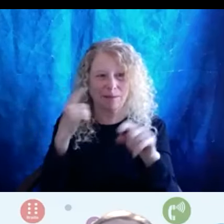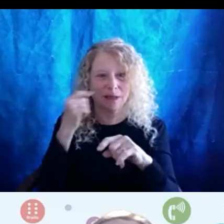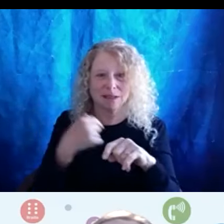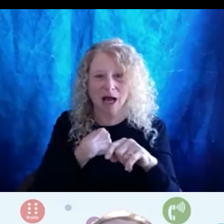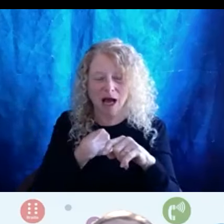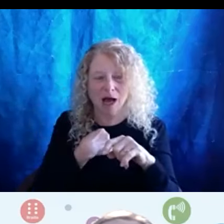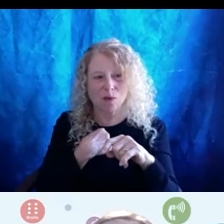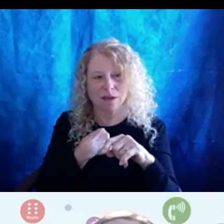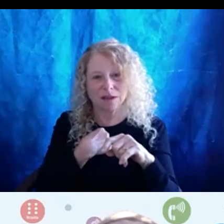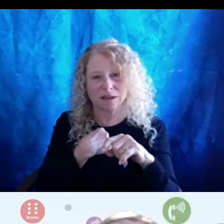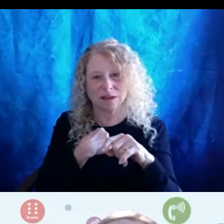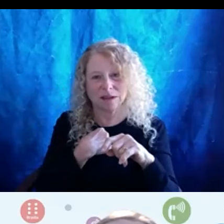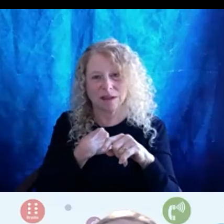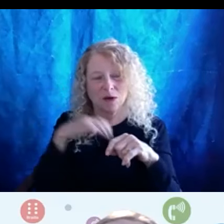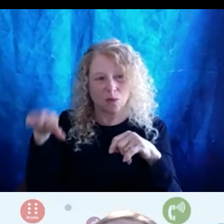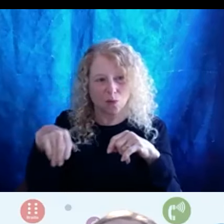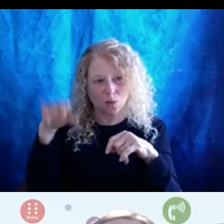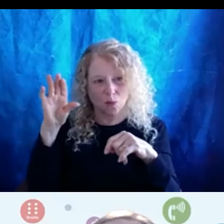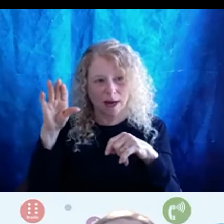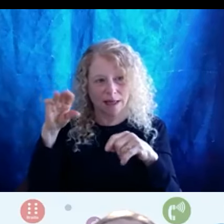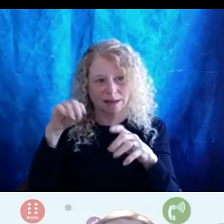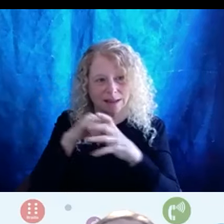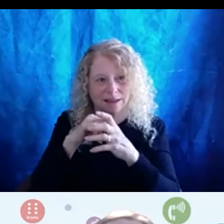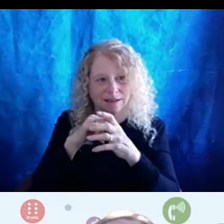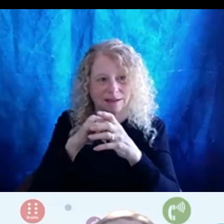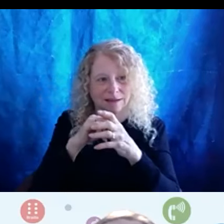was raised within certain cultural